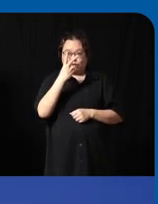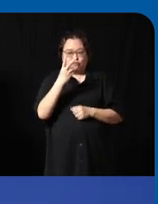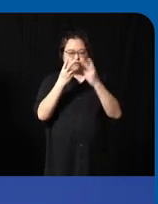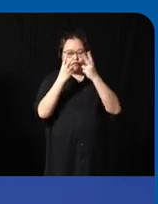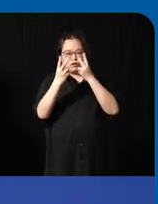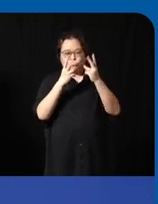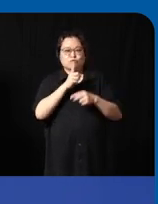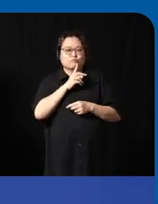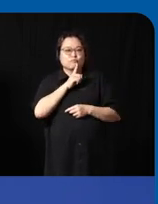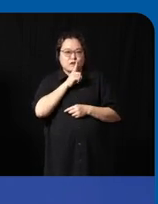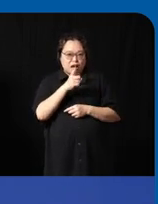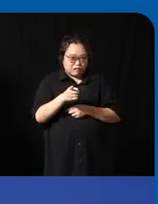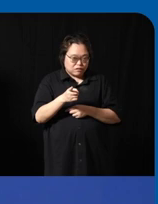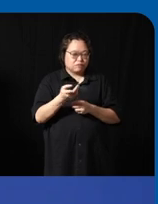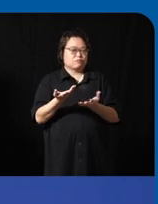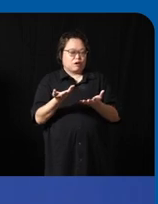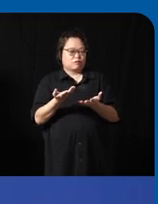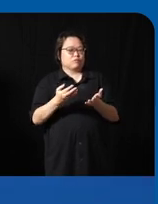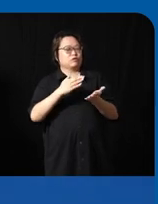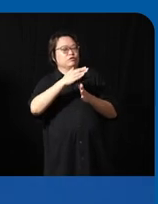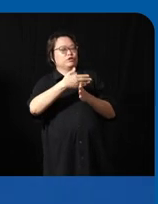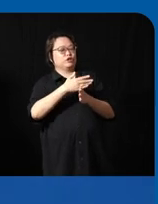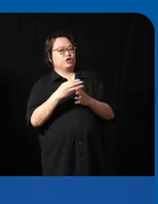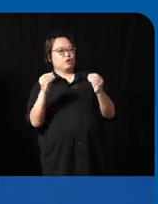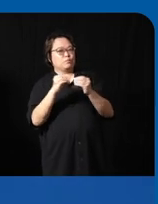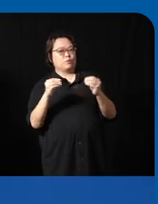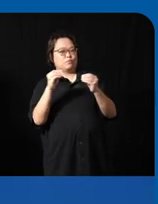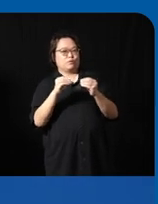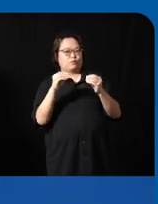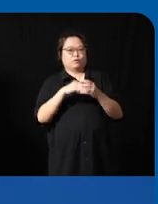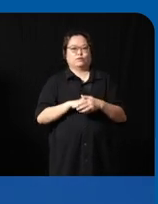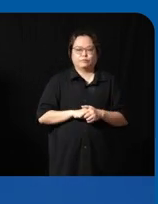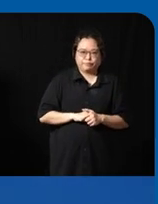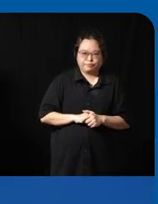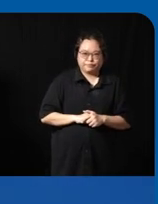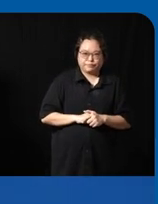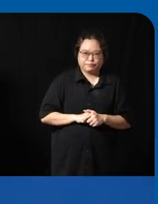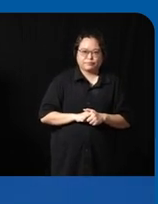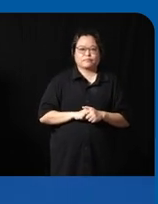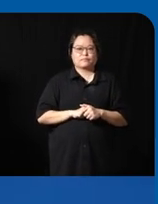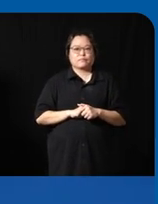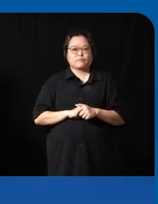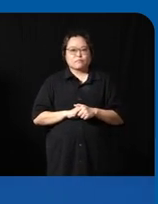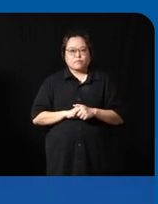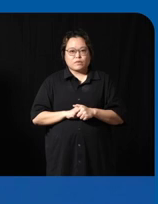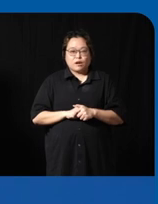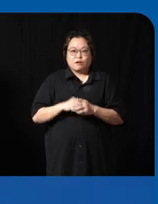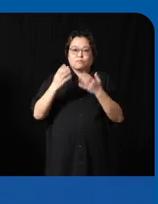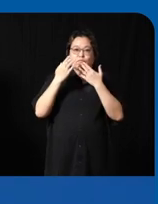to share more about your digit dream yeah thank you and uh we want to uh thanks SG and neighbor